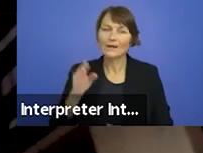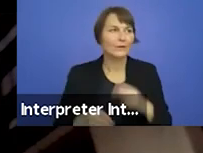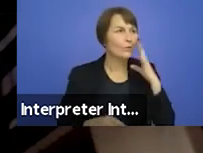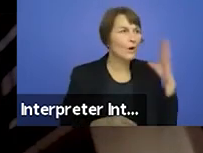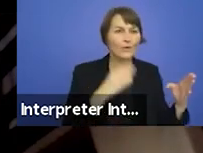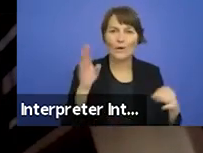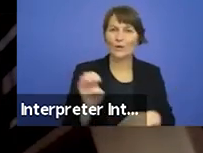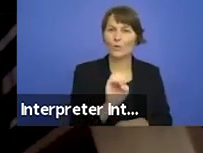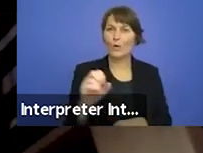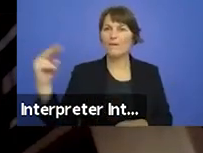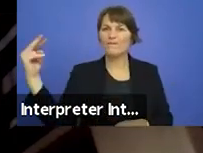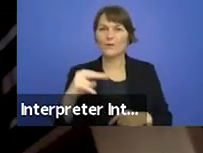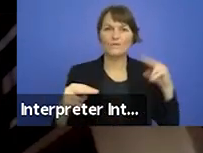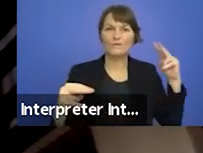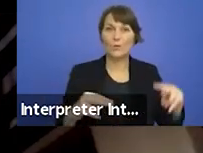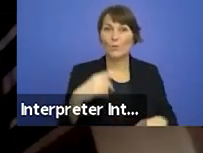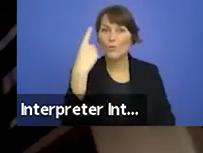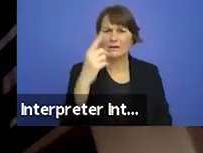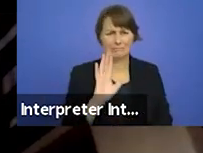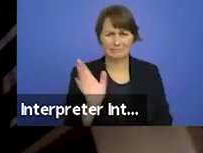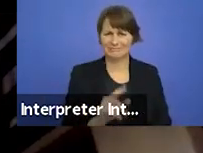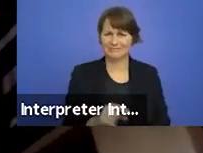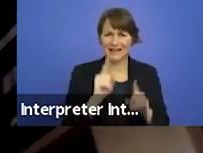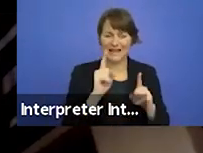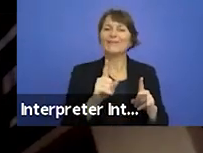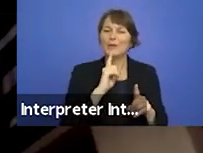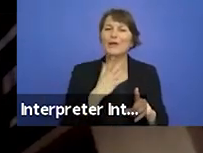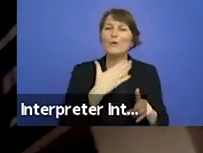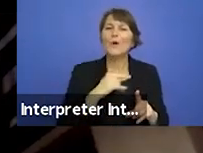We decided to put this subjectivity, this unreliability at the heart of our process.